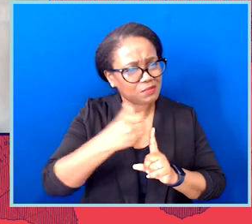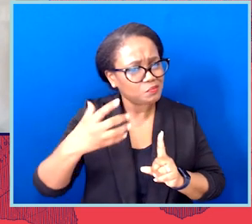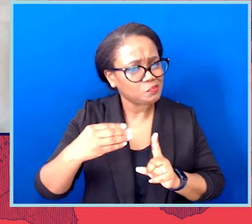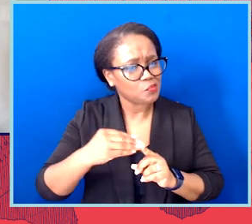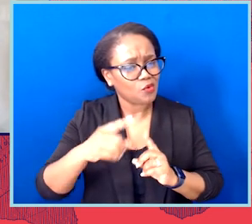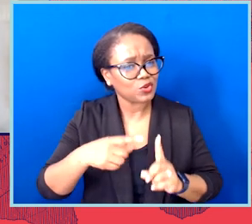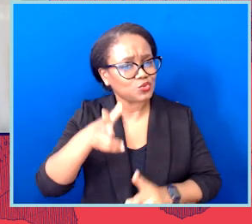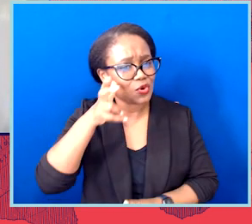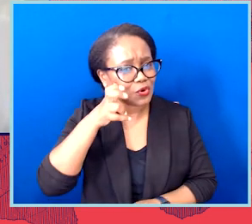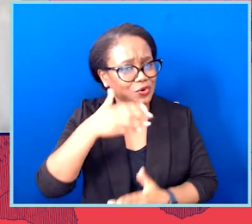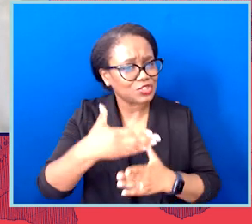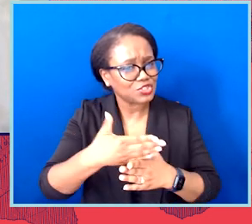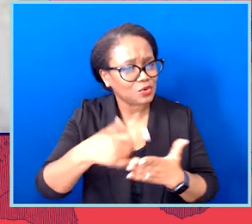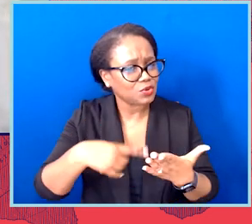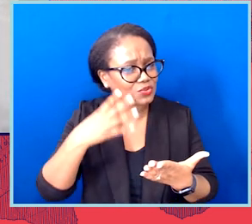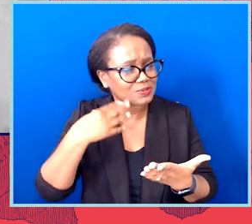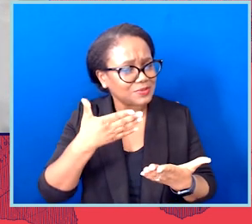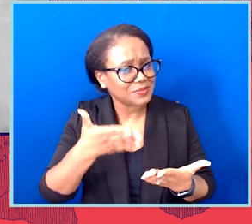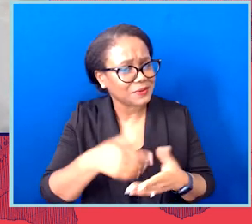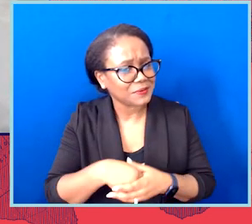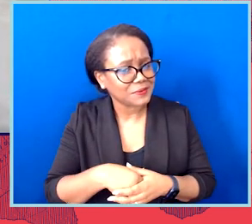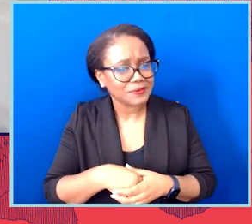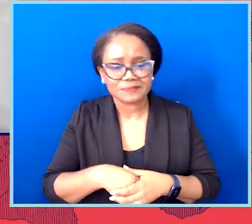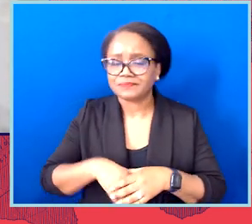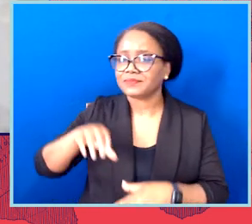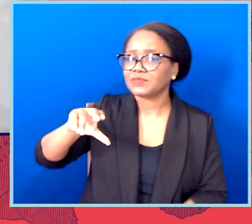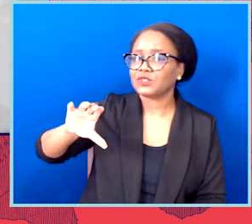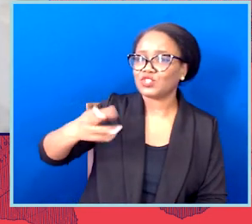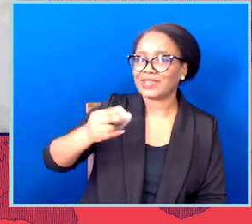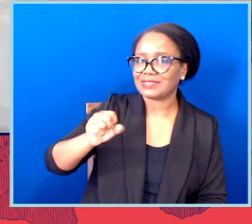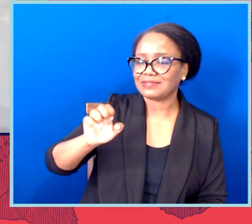Yeah, I mean, so, you know, our affiliates have been leading the charge on the ground